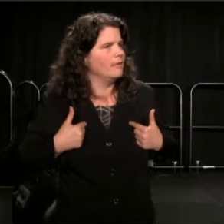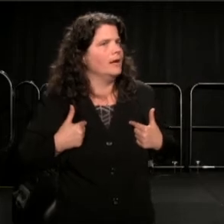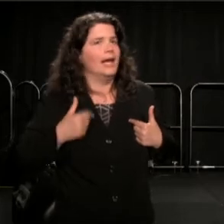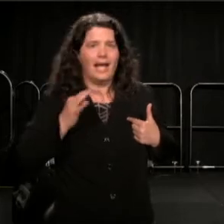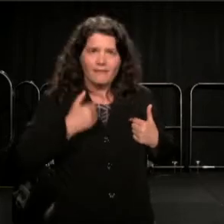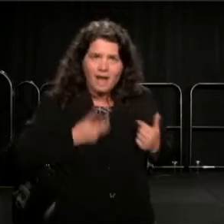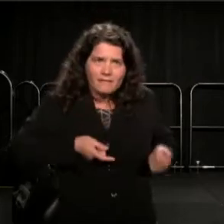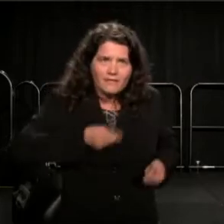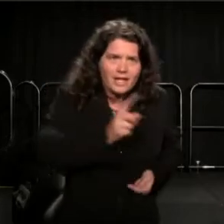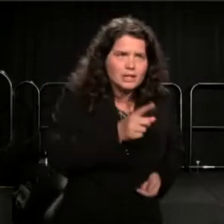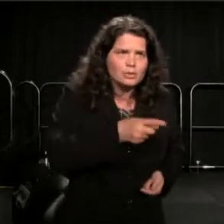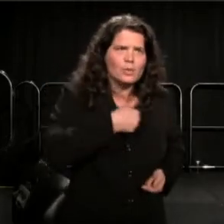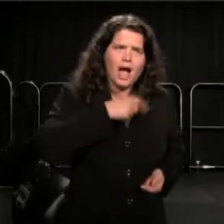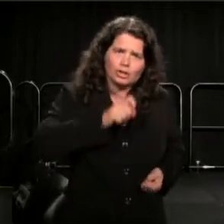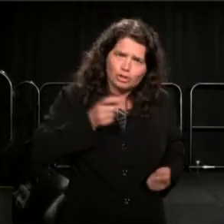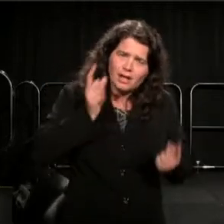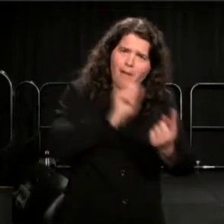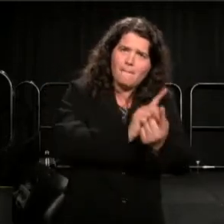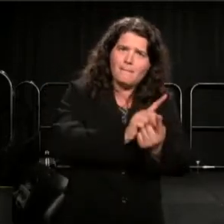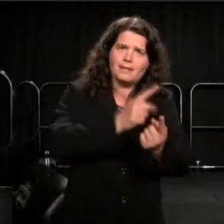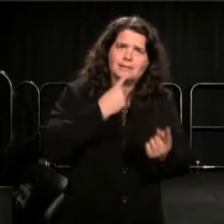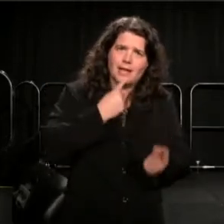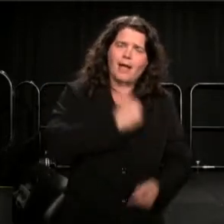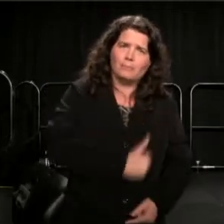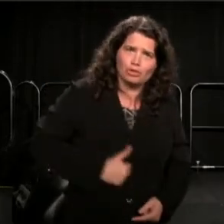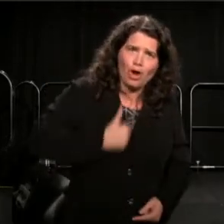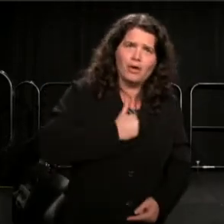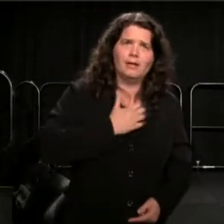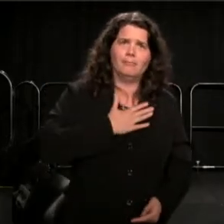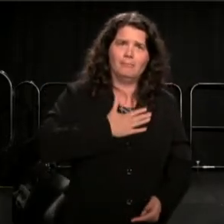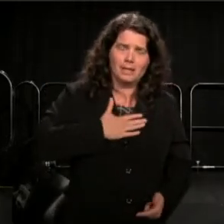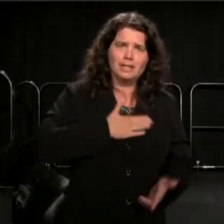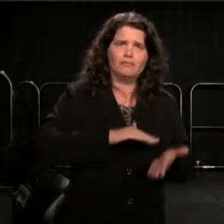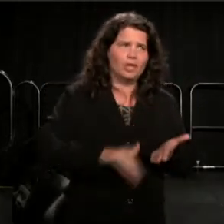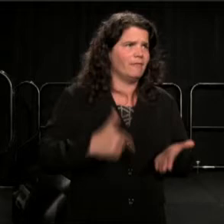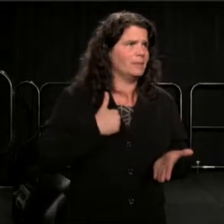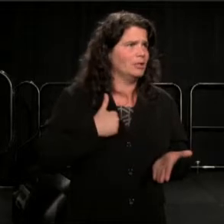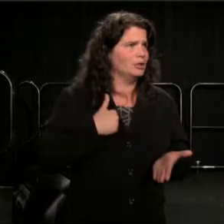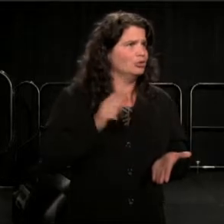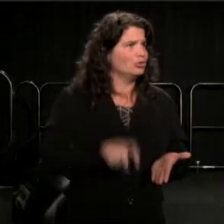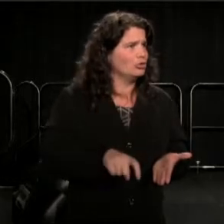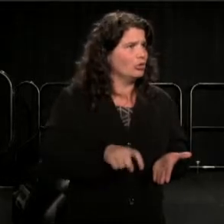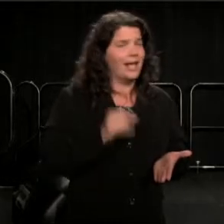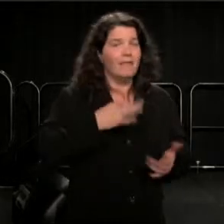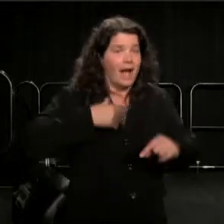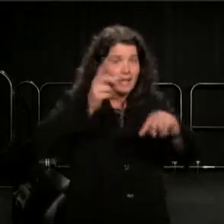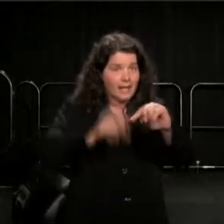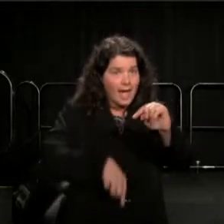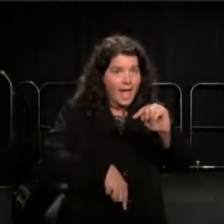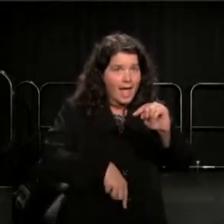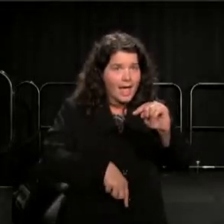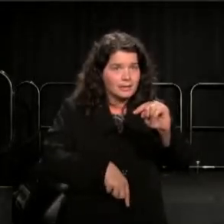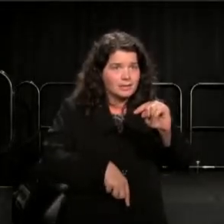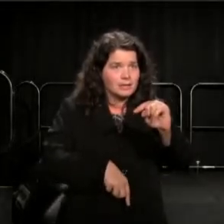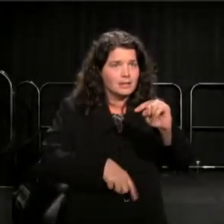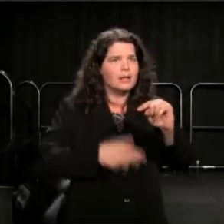and say, "I'm sorry, please forgive me." And if I can't do that, and I cut myself off from all light,